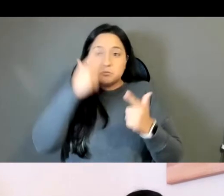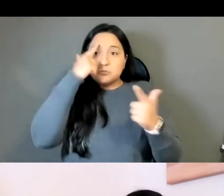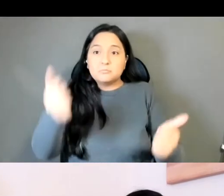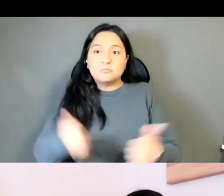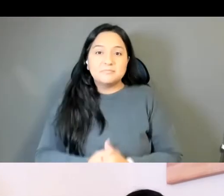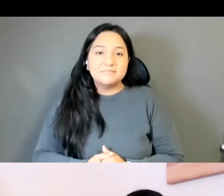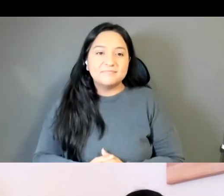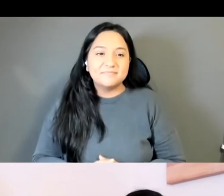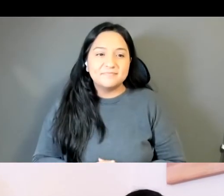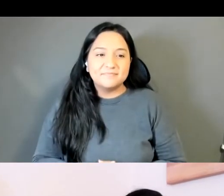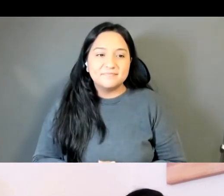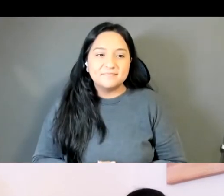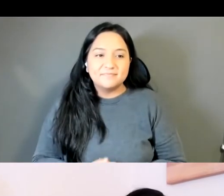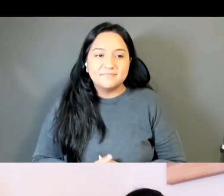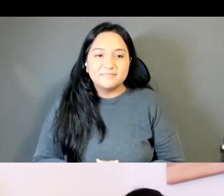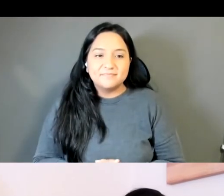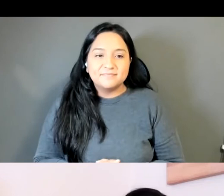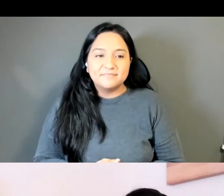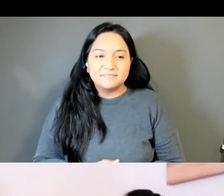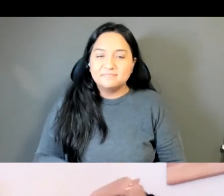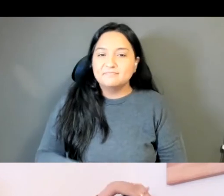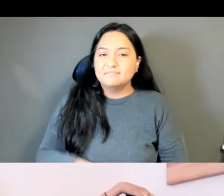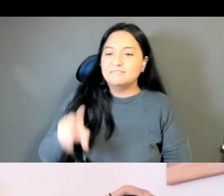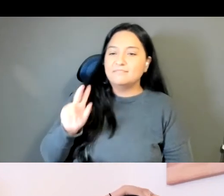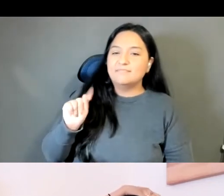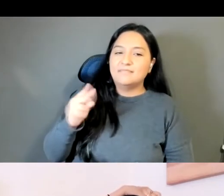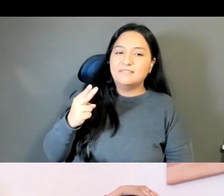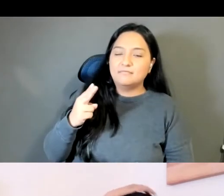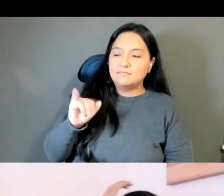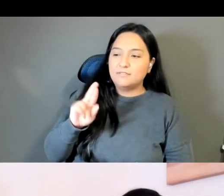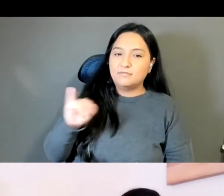Thirii Myo Kyaw Myint Okay, I'll go first. It's nice.